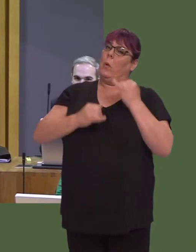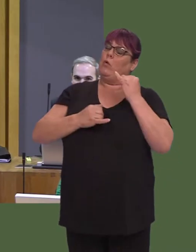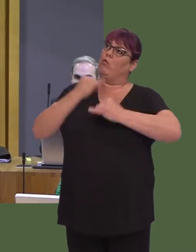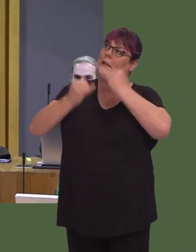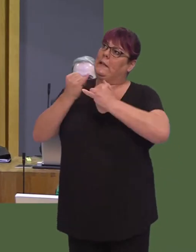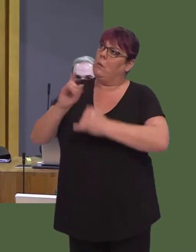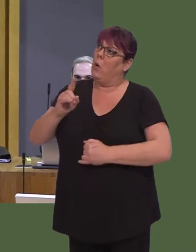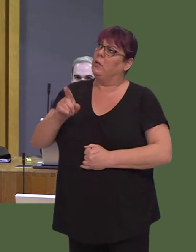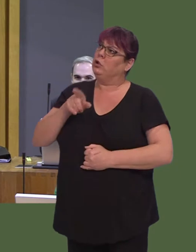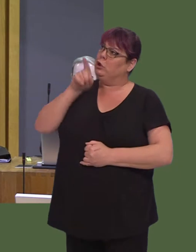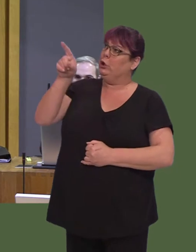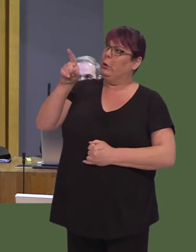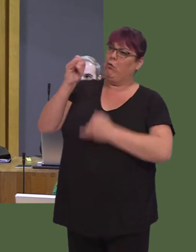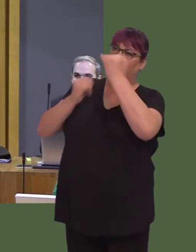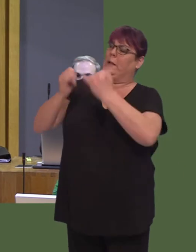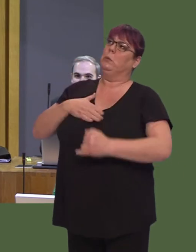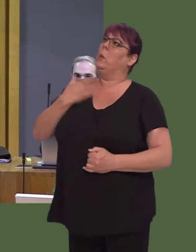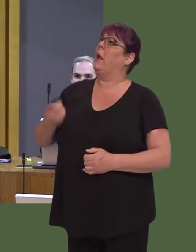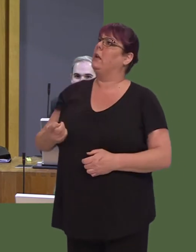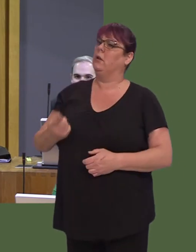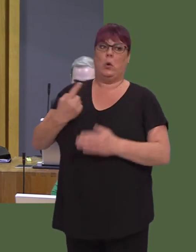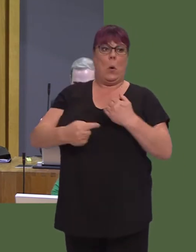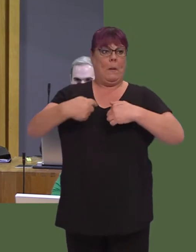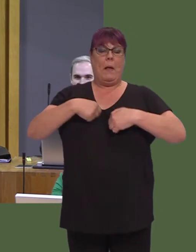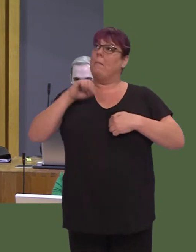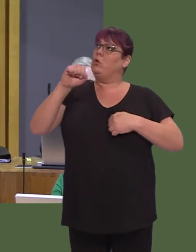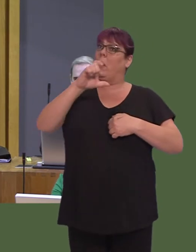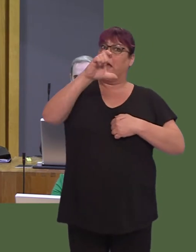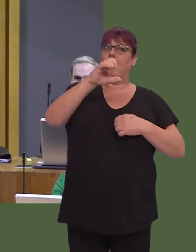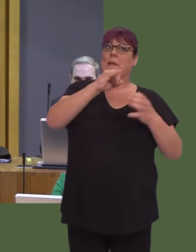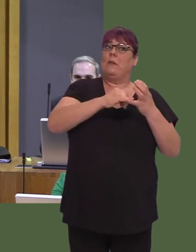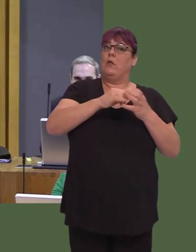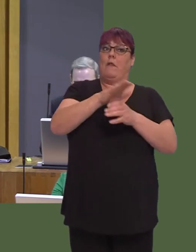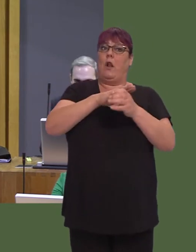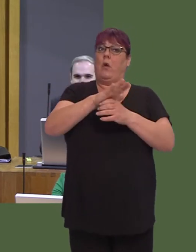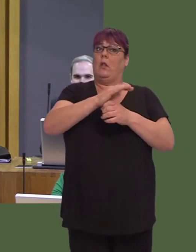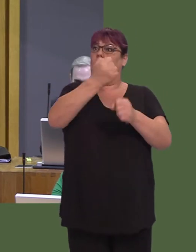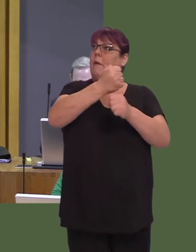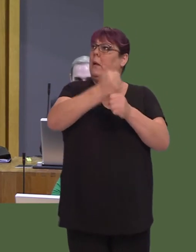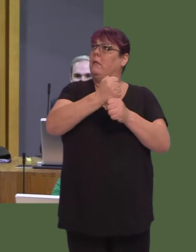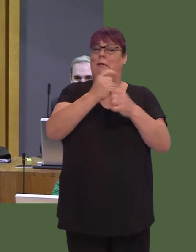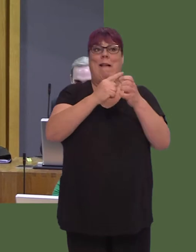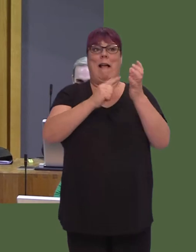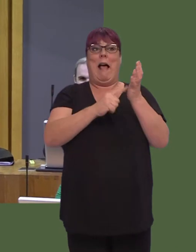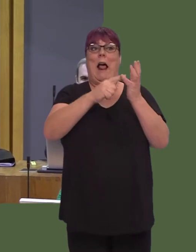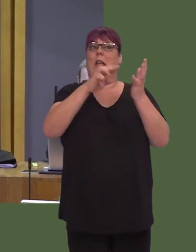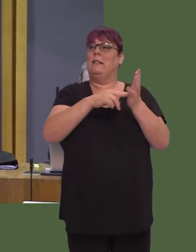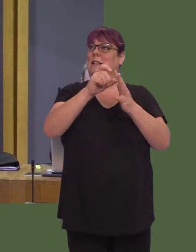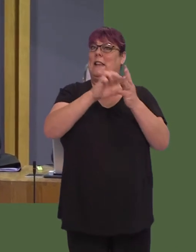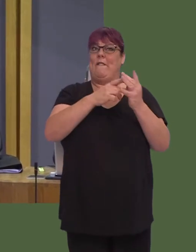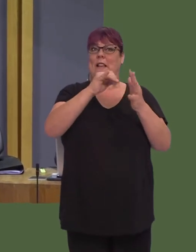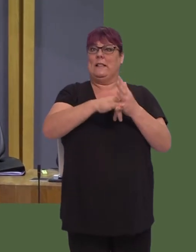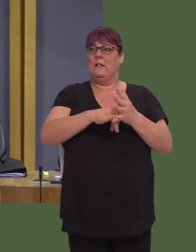It's not just me saying that, but your Cabinet Secretary for local government, Alun DaviesóI